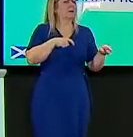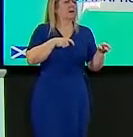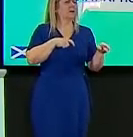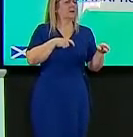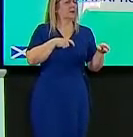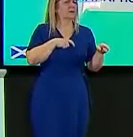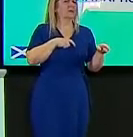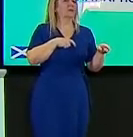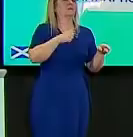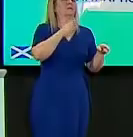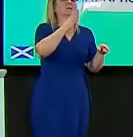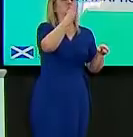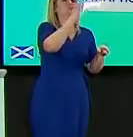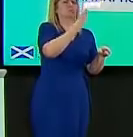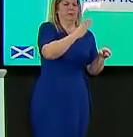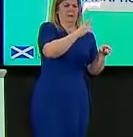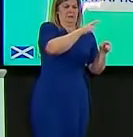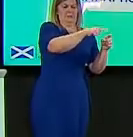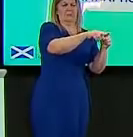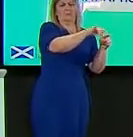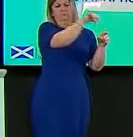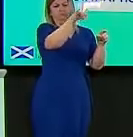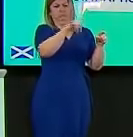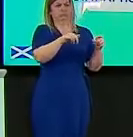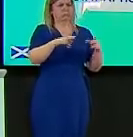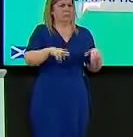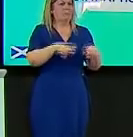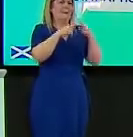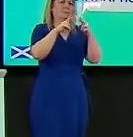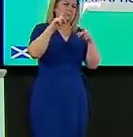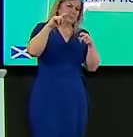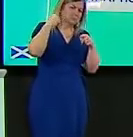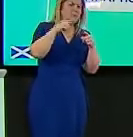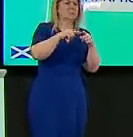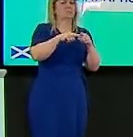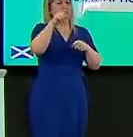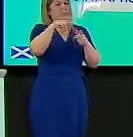rules that have been brought in since then around managed quarantine have in going far enough to